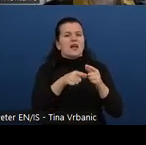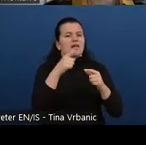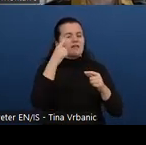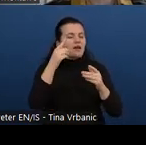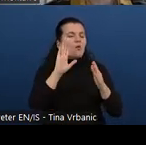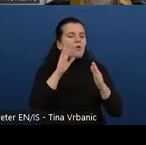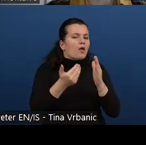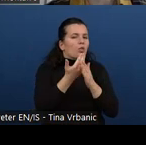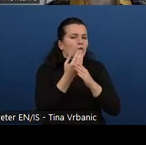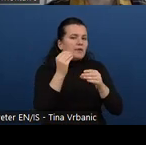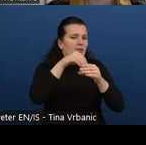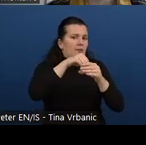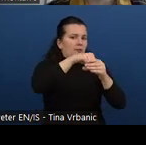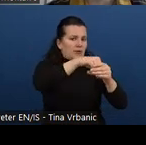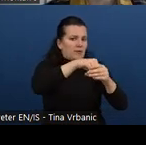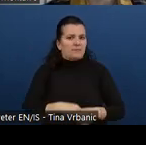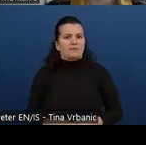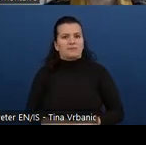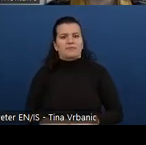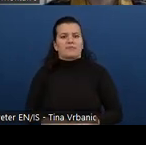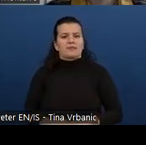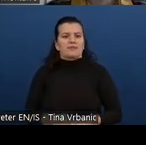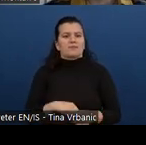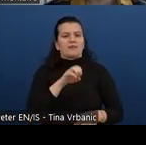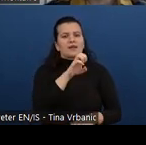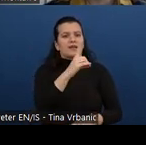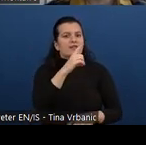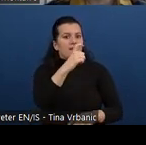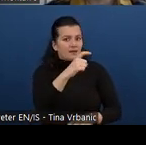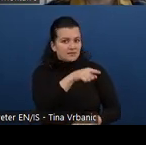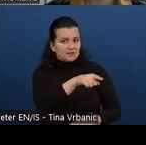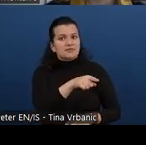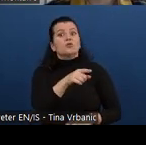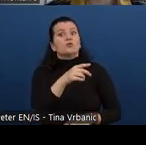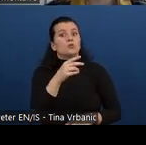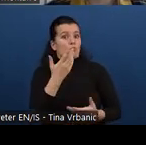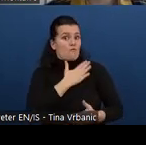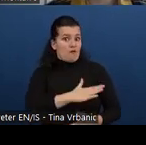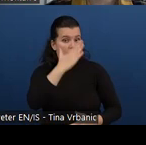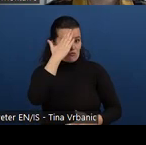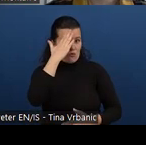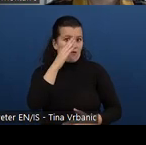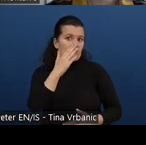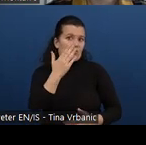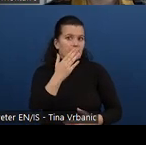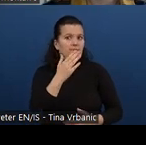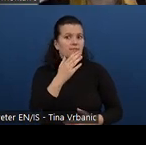That's through EDX, through the EDX platform. So if you want to know more about this, get in touch with me.